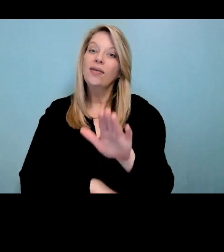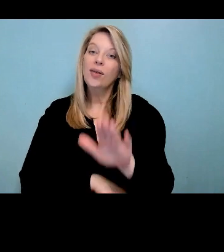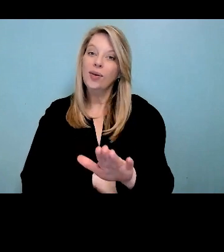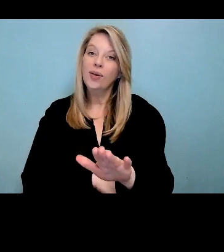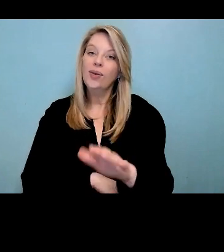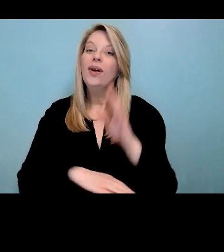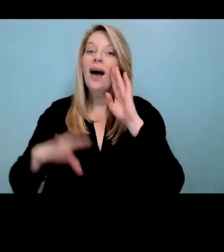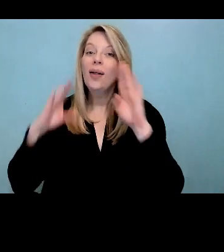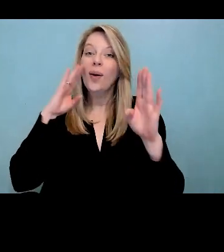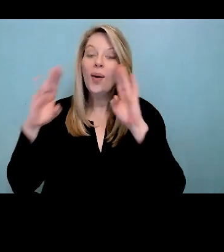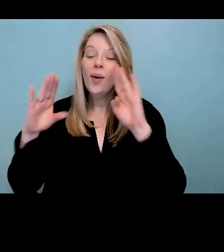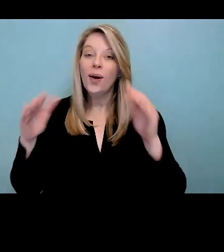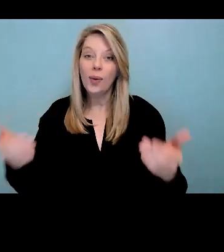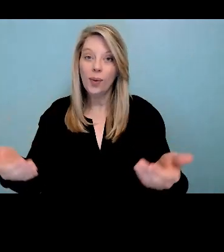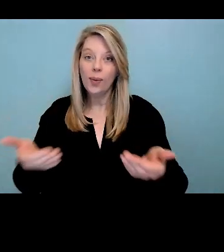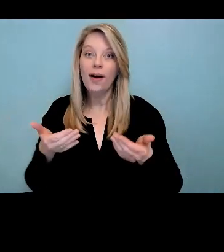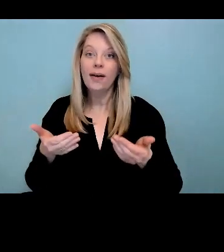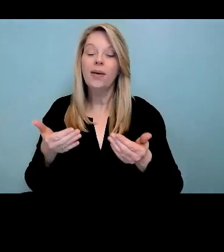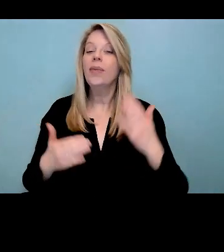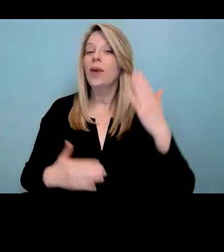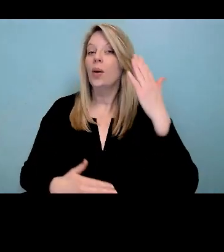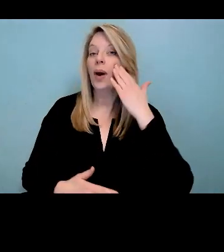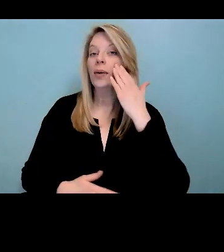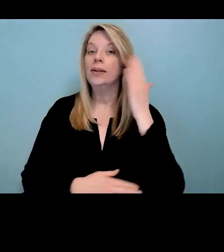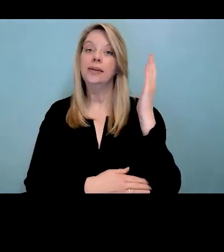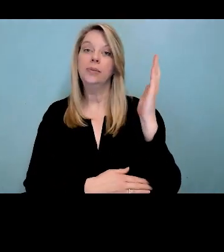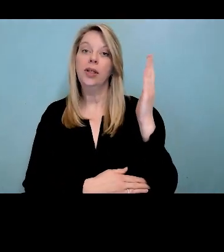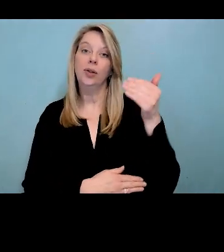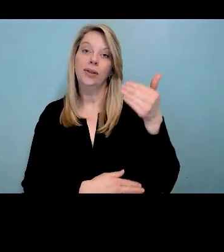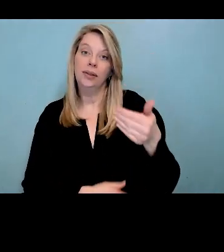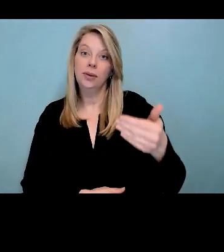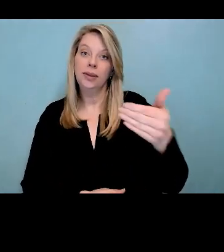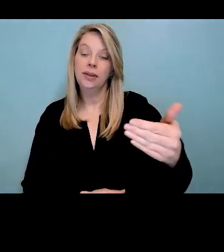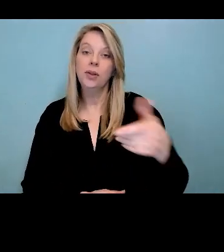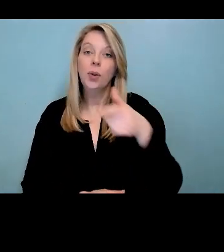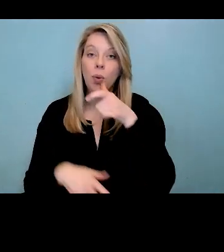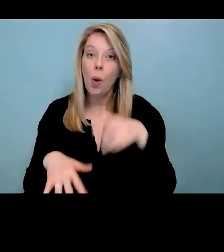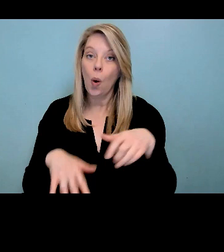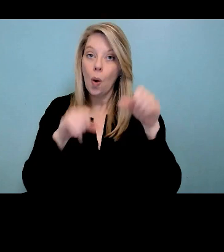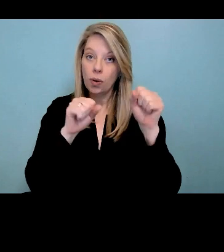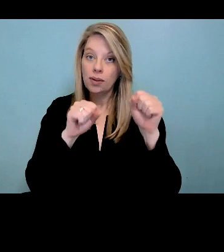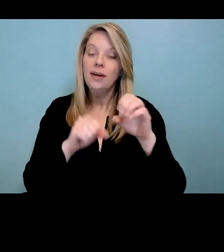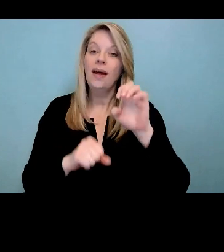Hello and welcome to the awareness and action series put on by the city of Winnipeg's equity